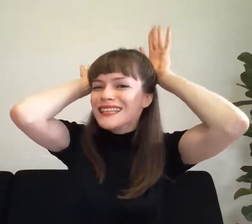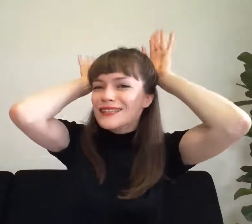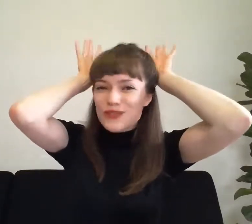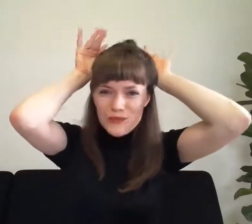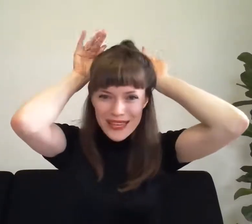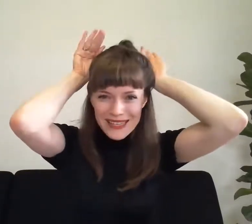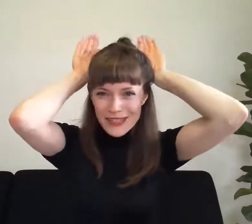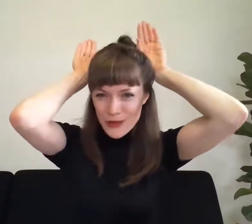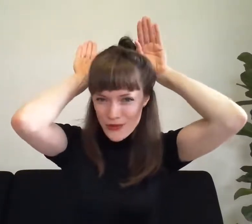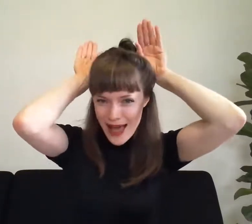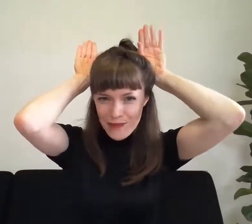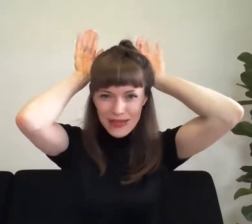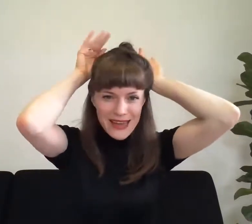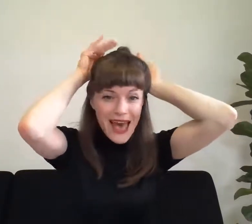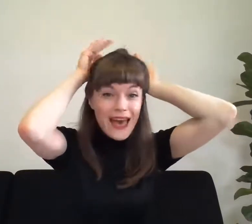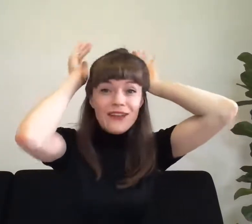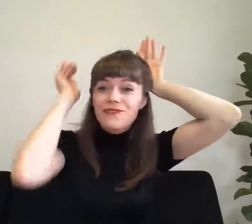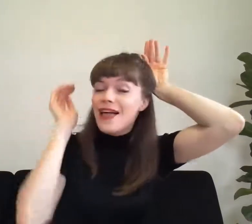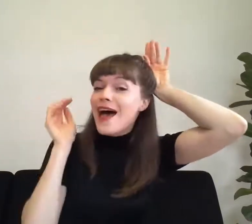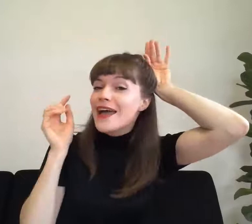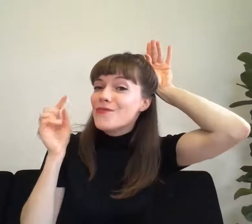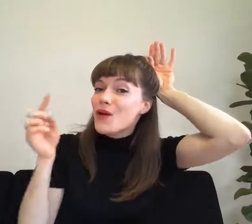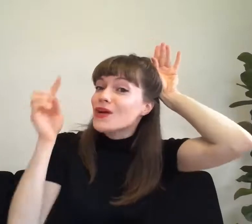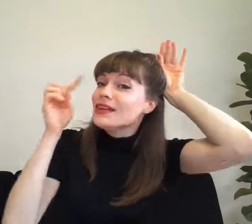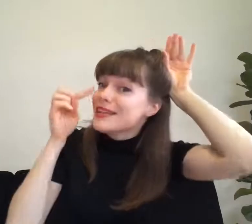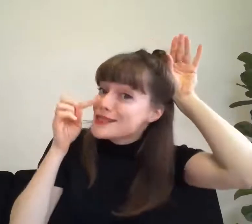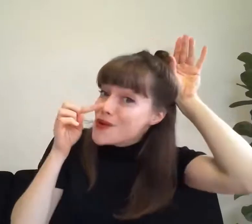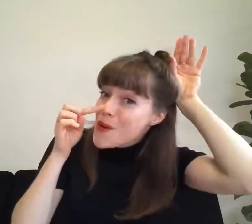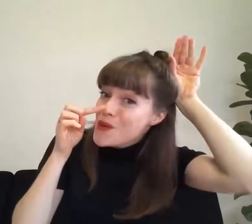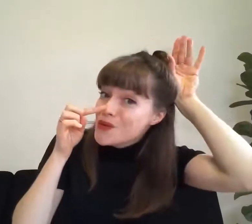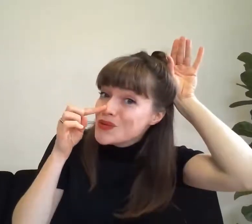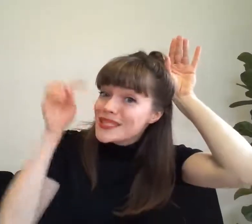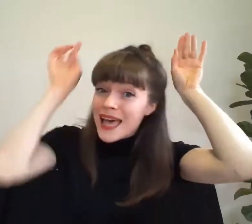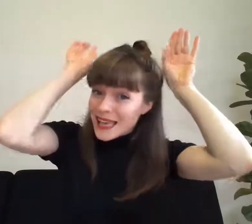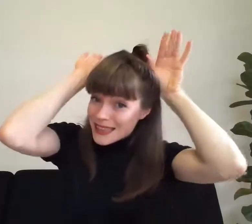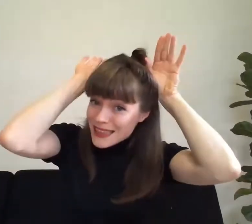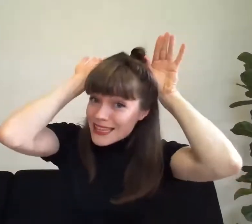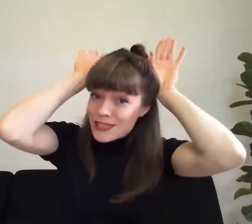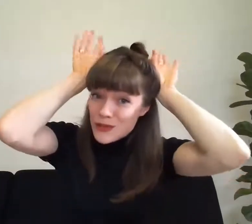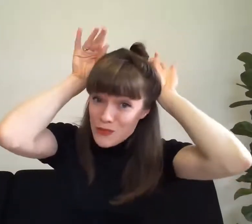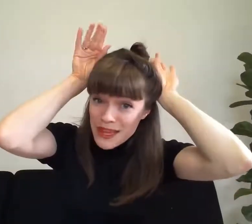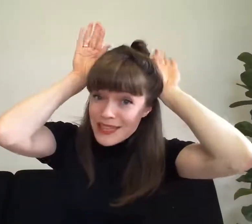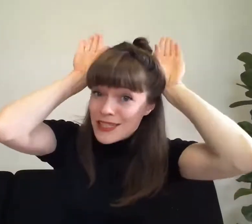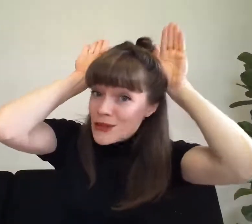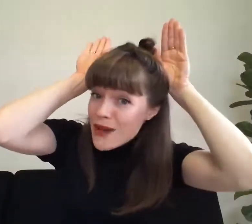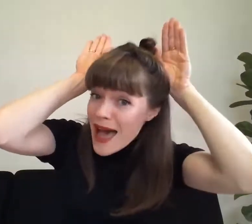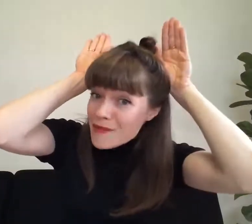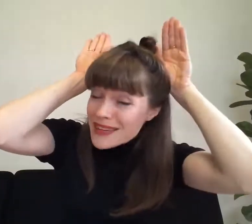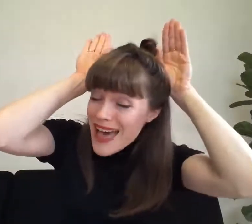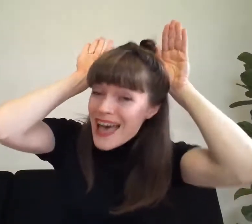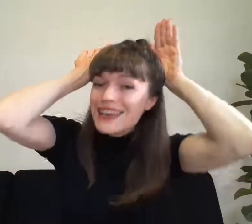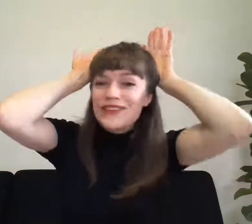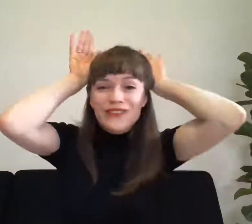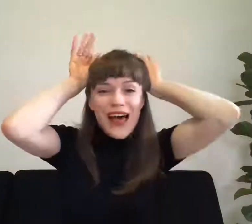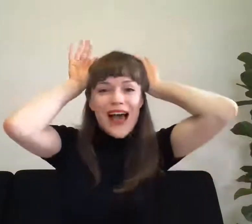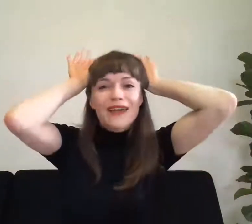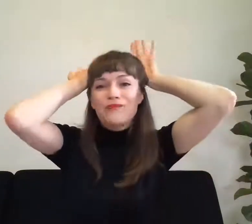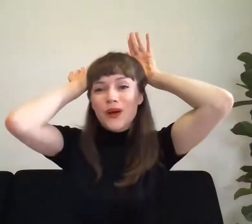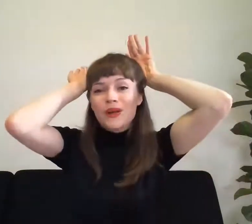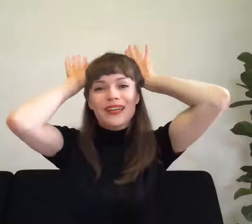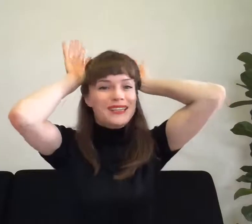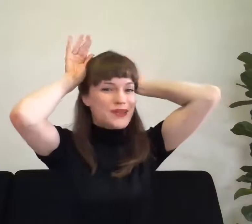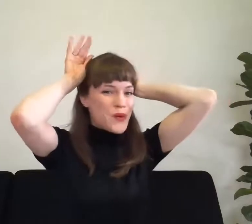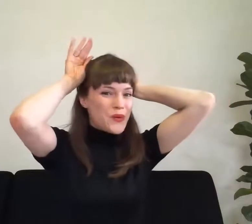Little Peter Rabbit had a fly upon his nose